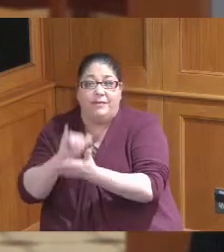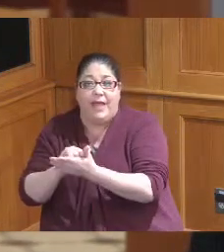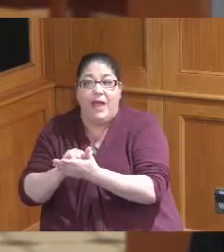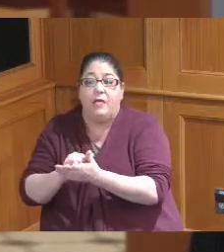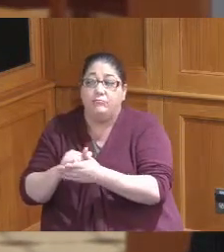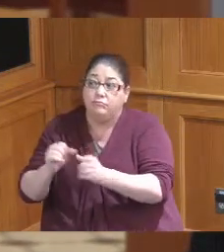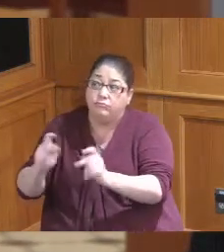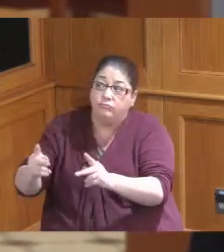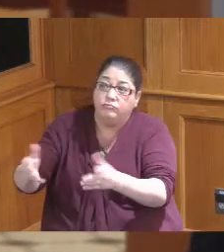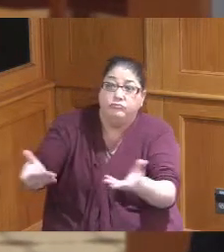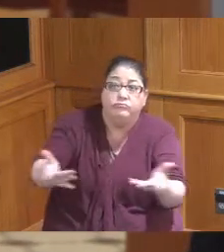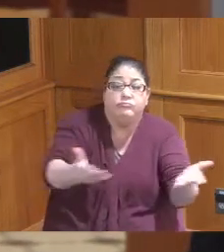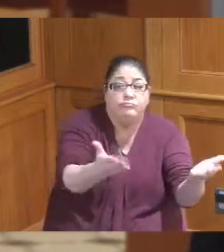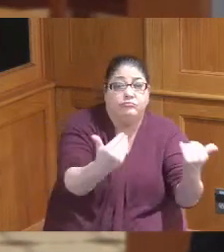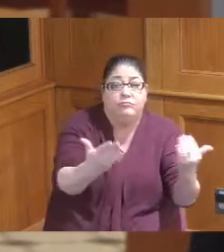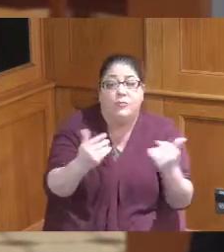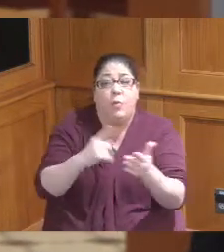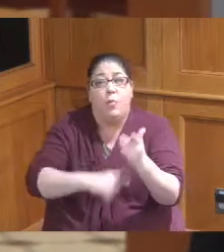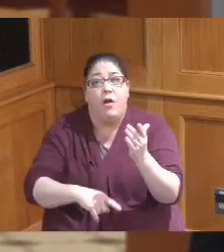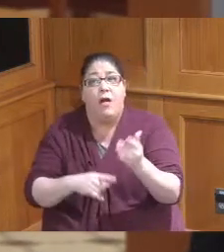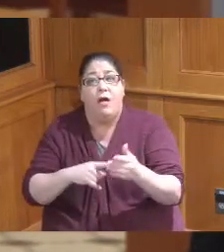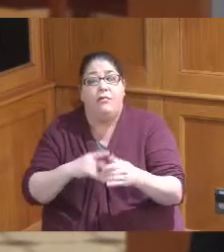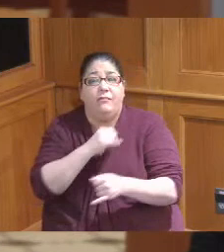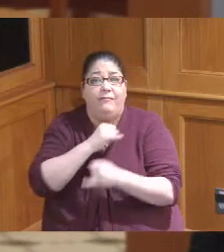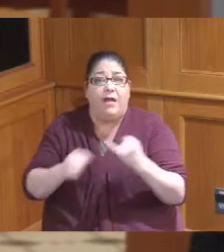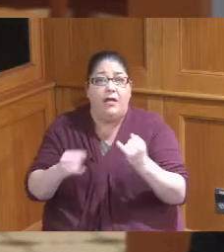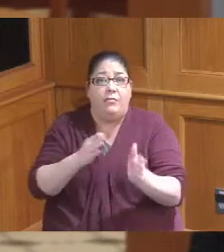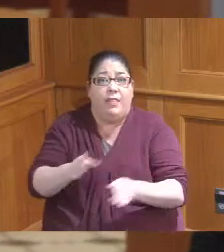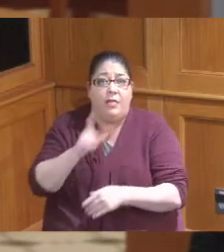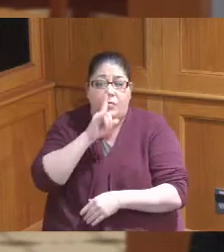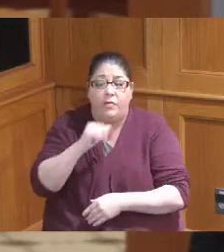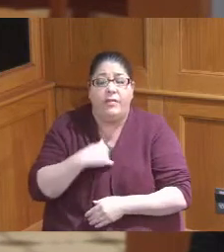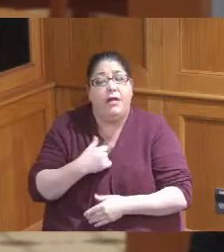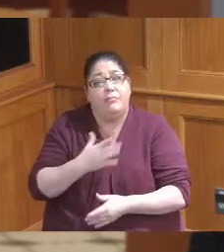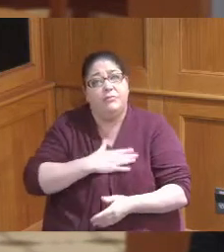in on those numbers and let us know what the final plan should look at like yeah gotcha yes